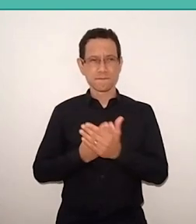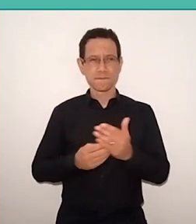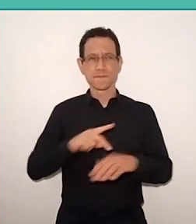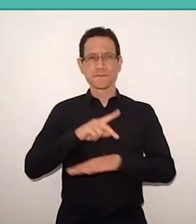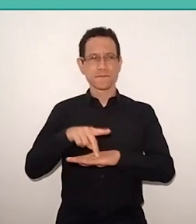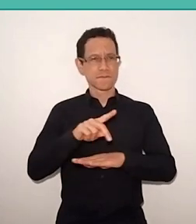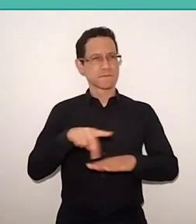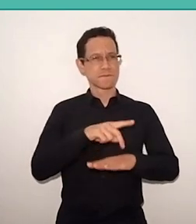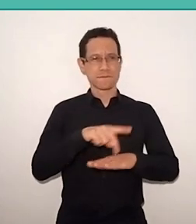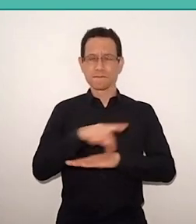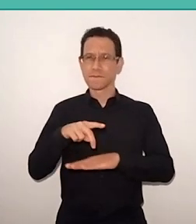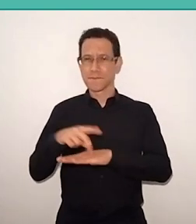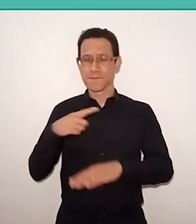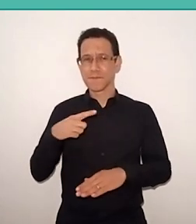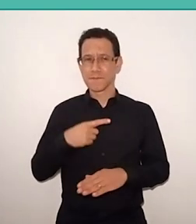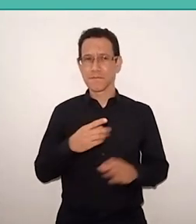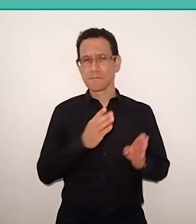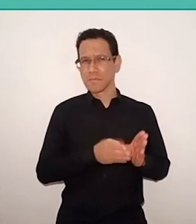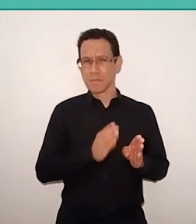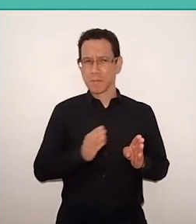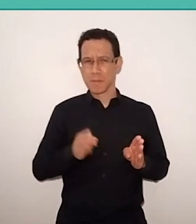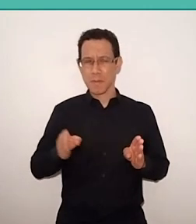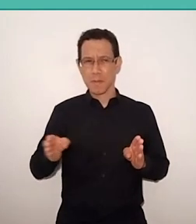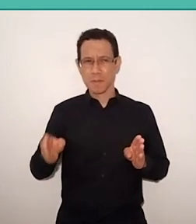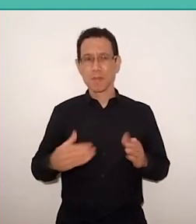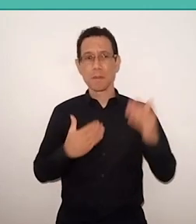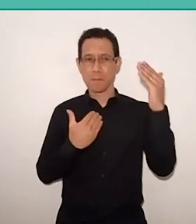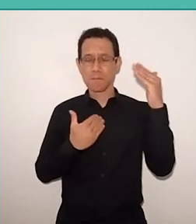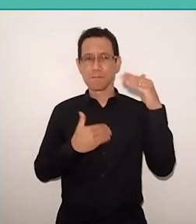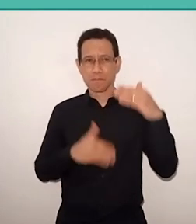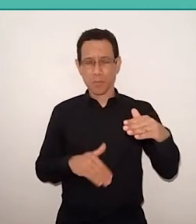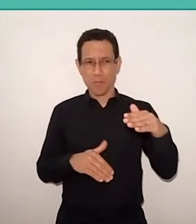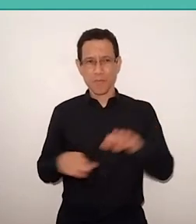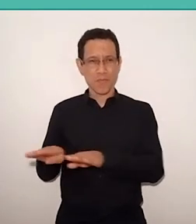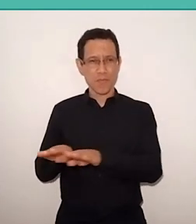by the standardized test ritual, such as ENEM, SAEB,